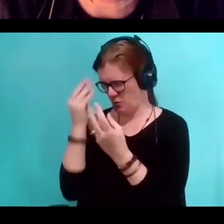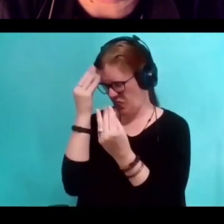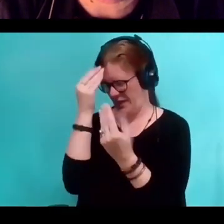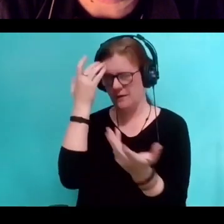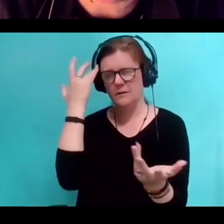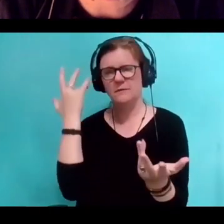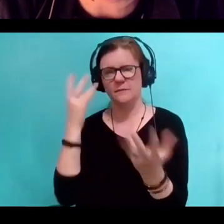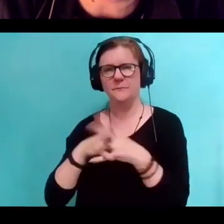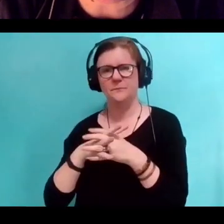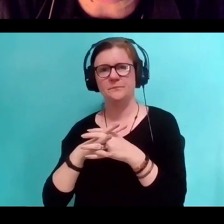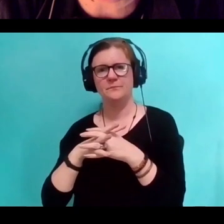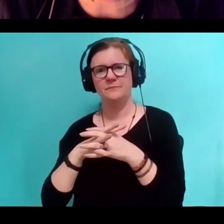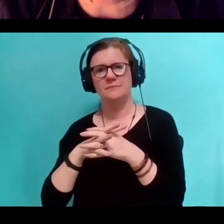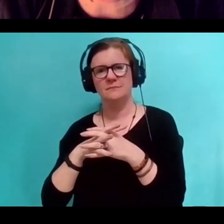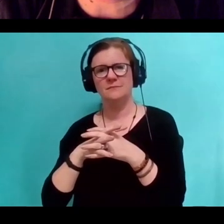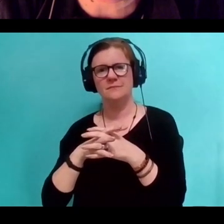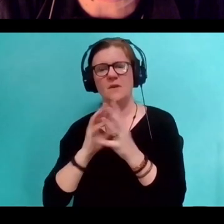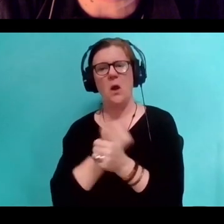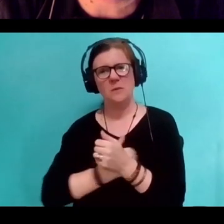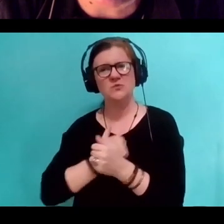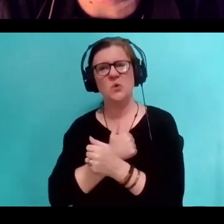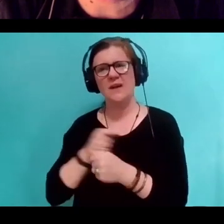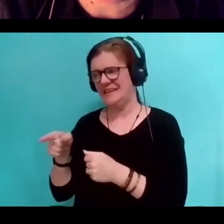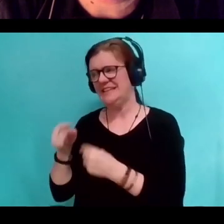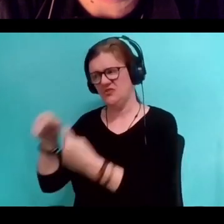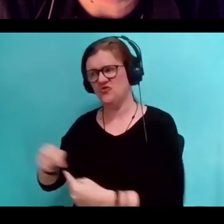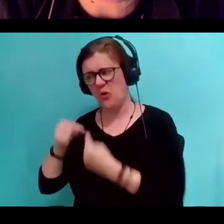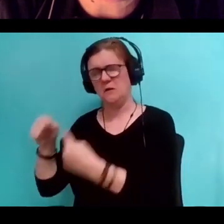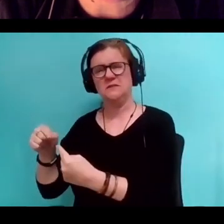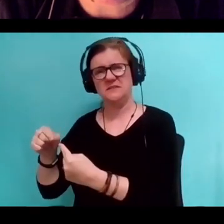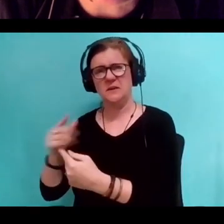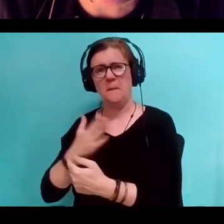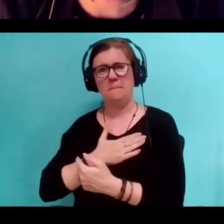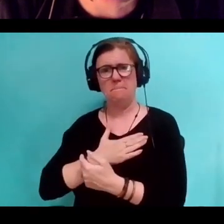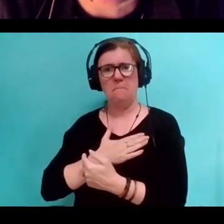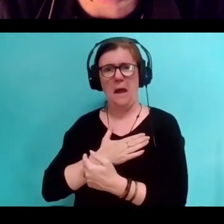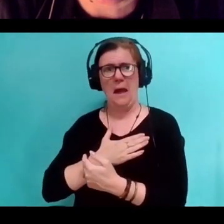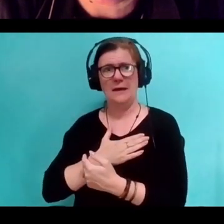I'm sorry that he has to pay the cost of my self-improvement,